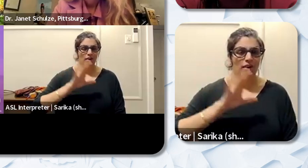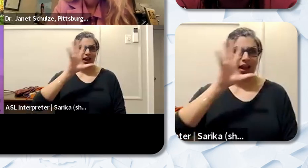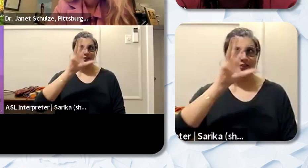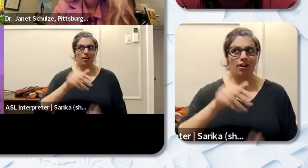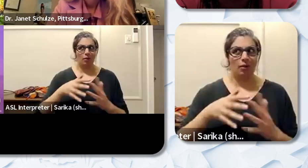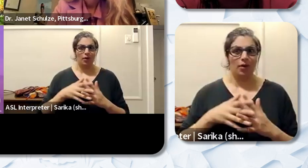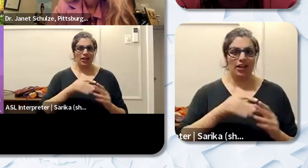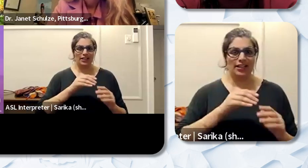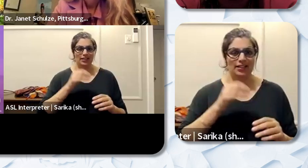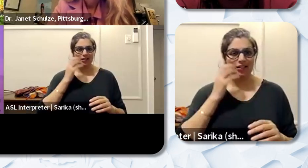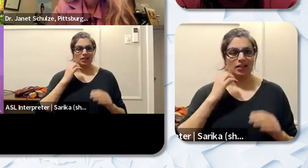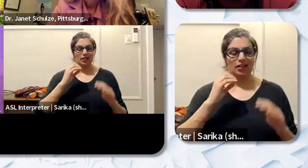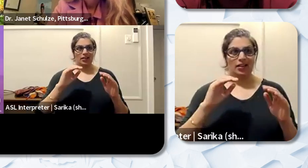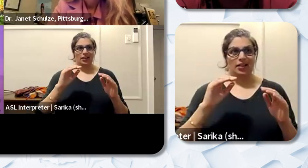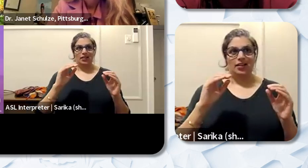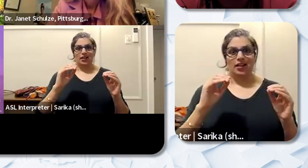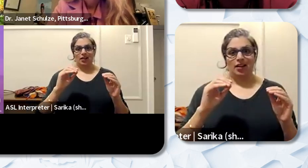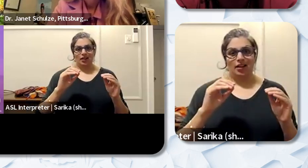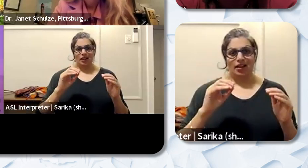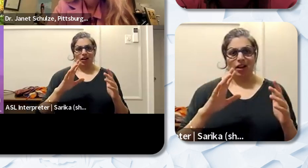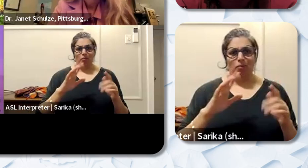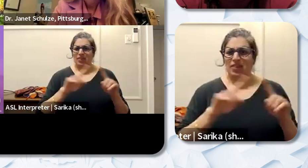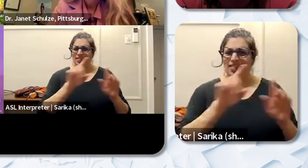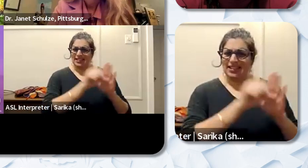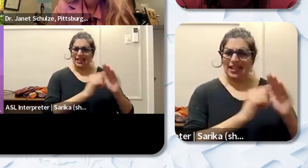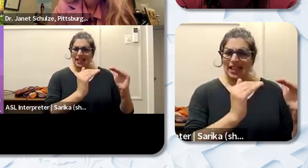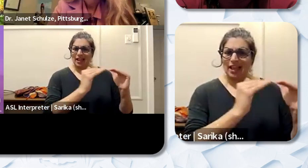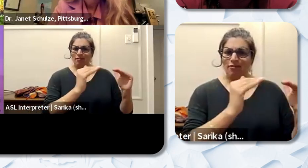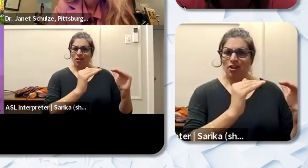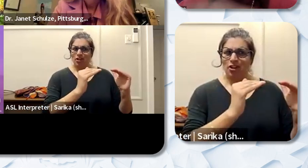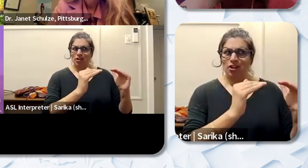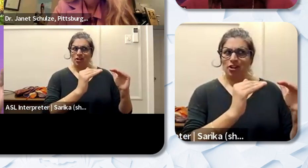the state is like 4%. I'm just wondering what are you all doing to support educators in the